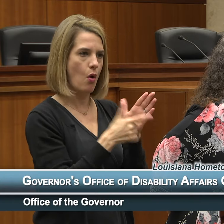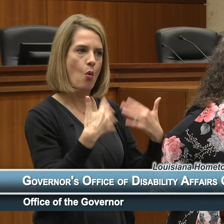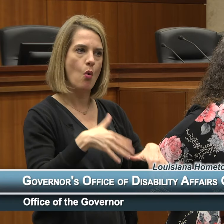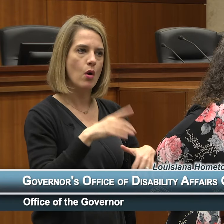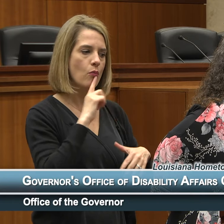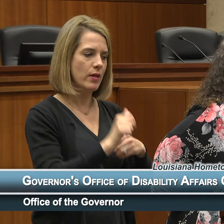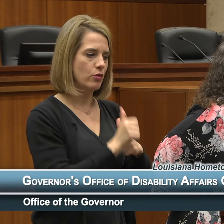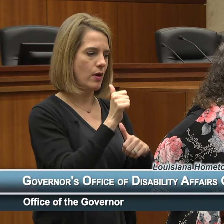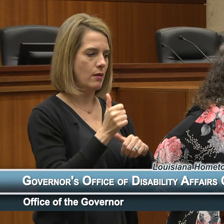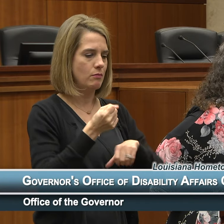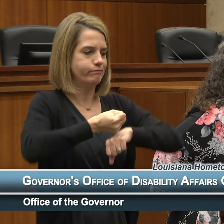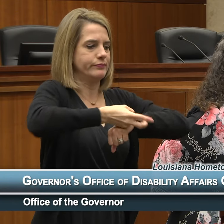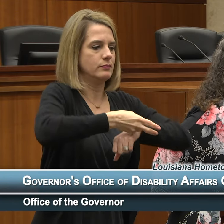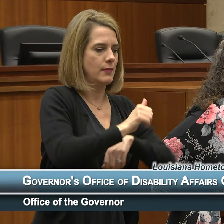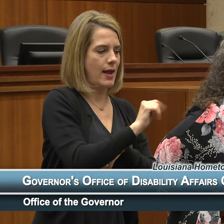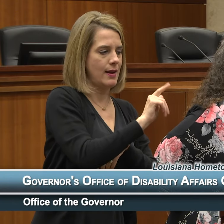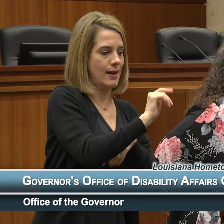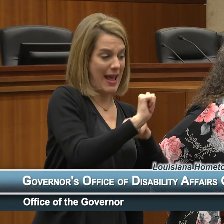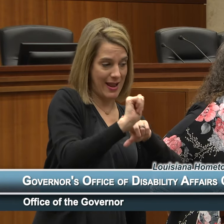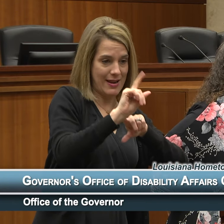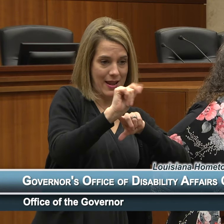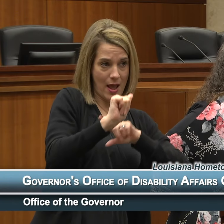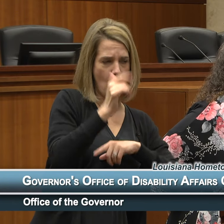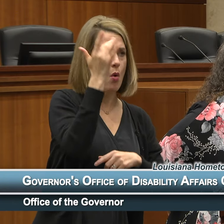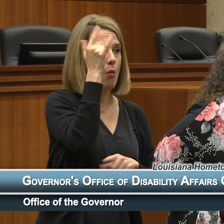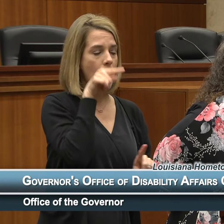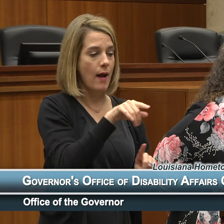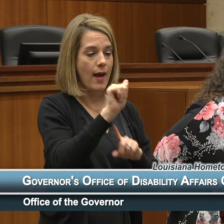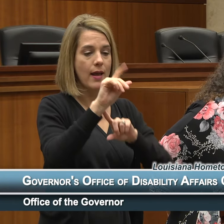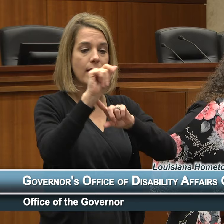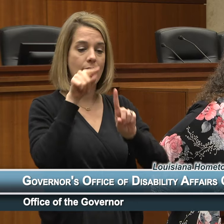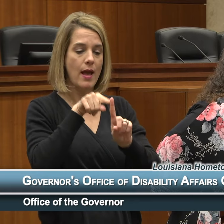ADA is. Here's why: The ADA itself has no punitive or